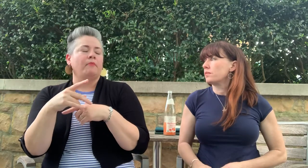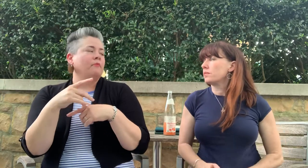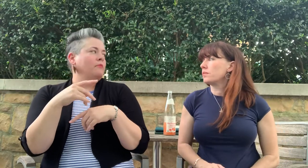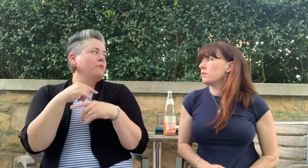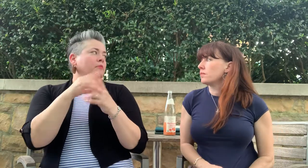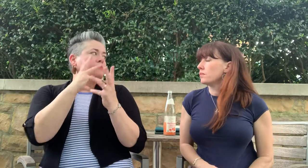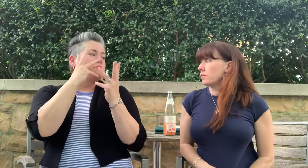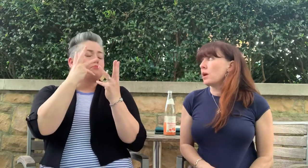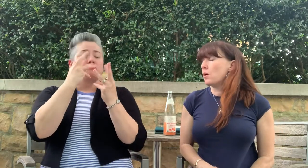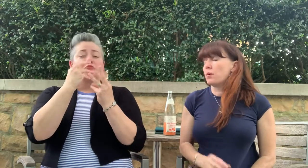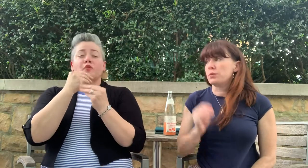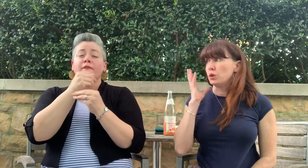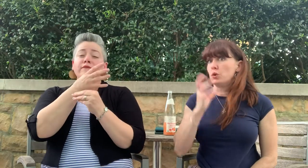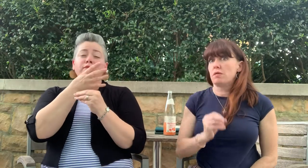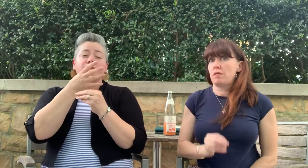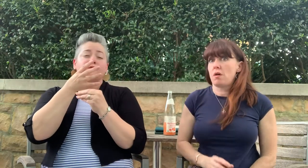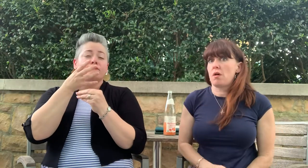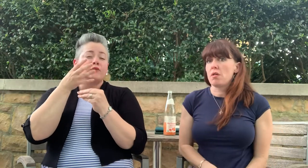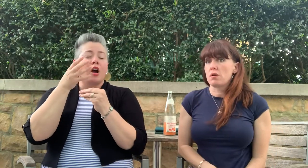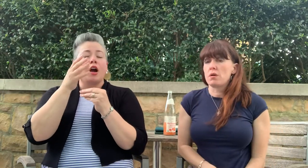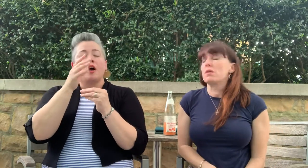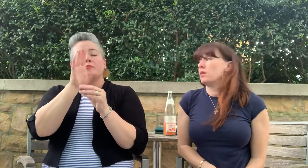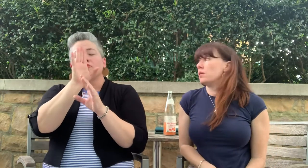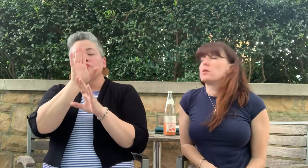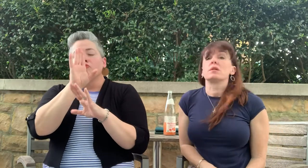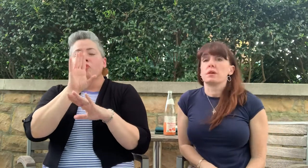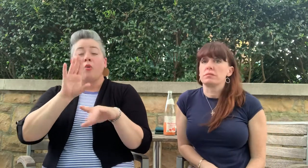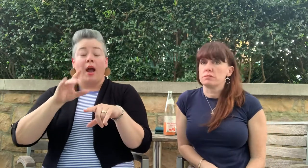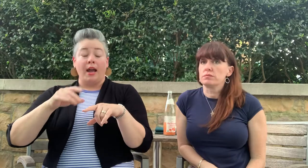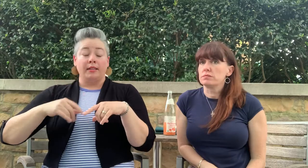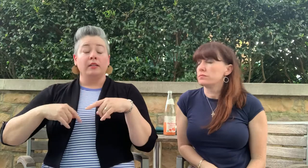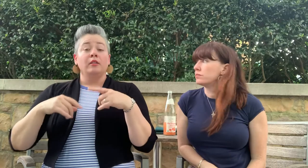of Ireland. This BnB is in a beautiful farming area.